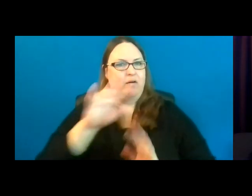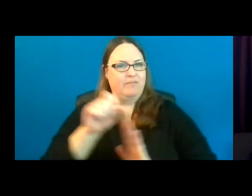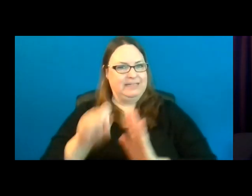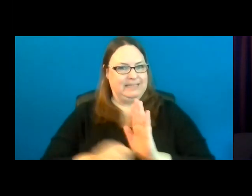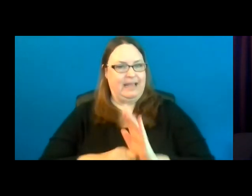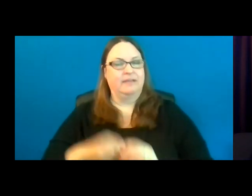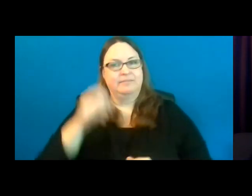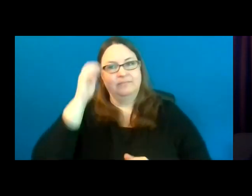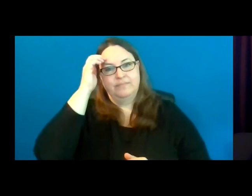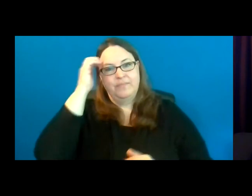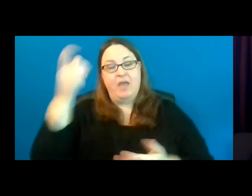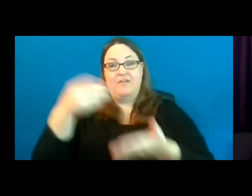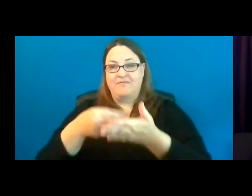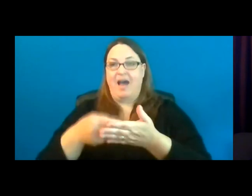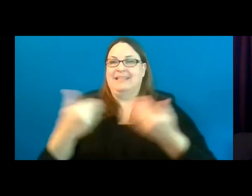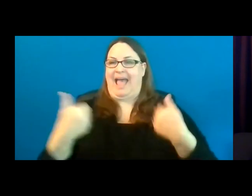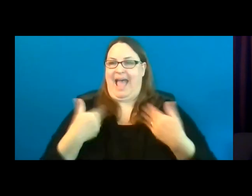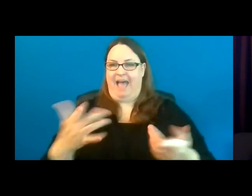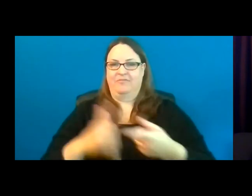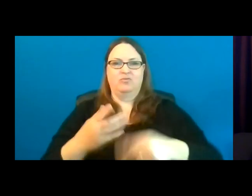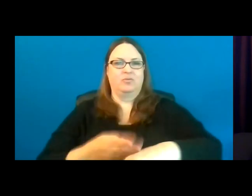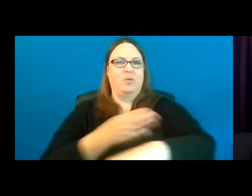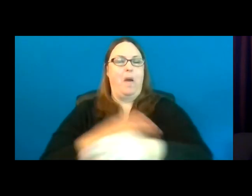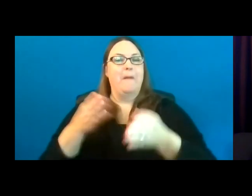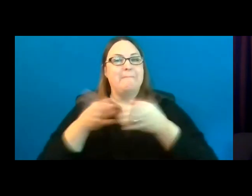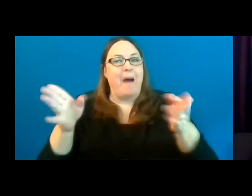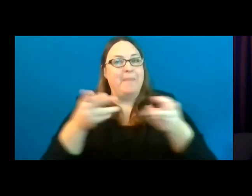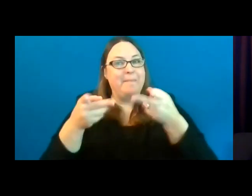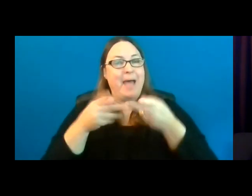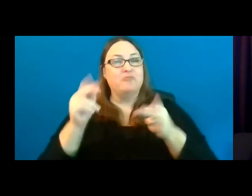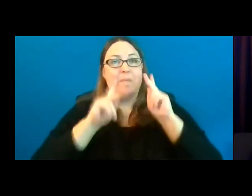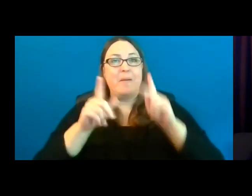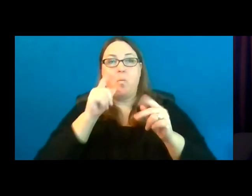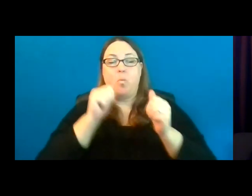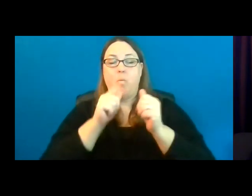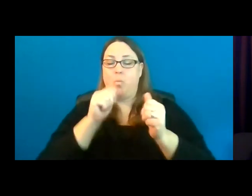These funds exist to enhance public spaces so that people of all abilities can enjoy them.